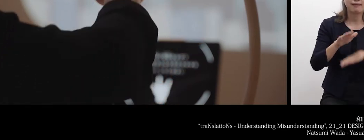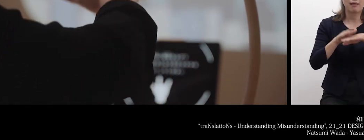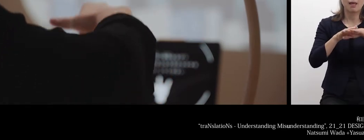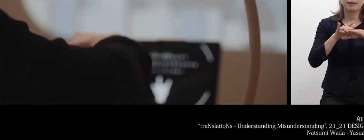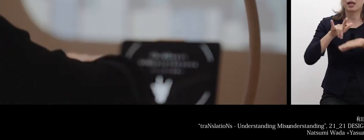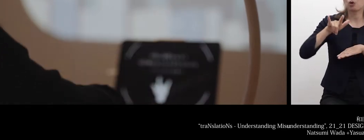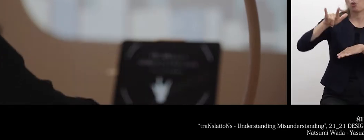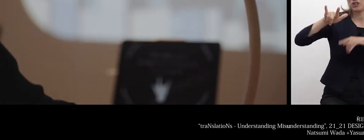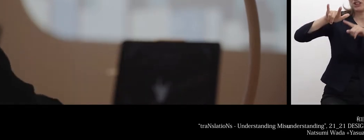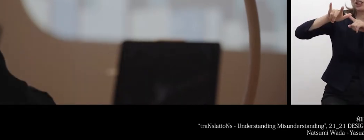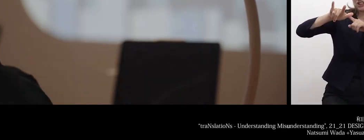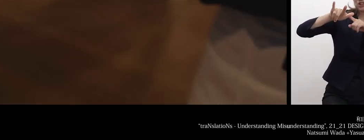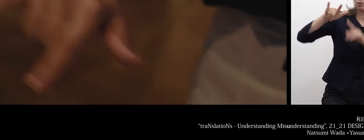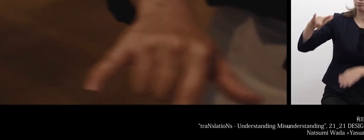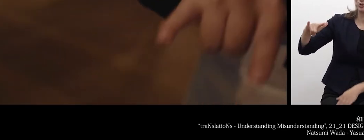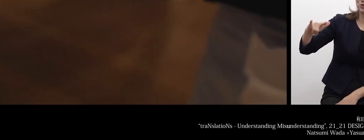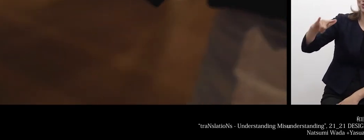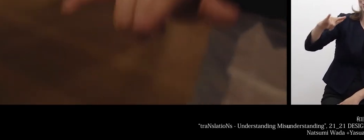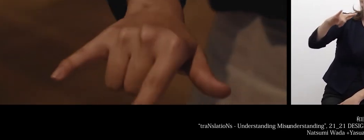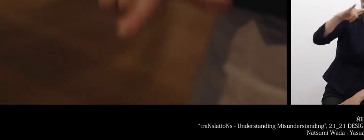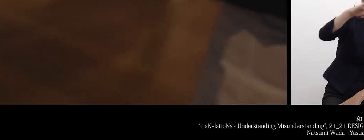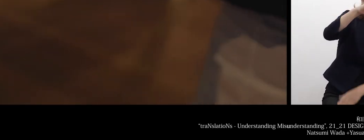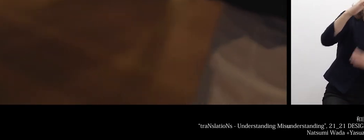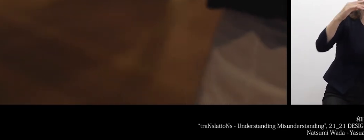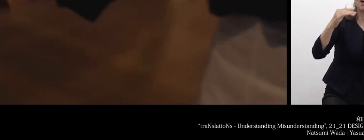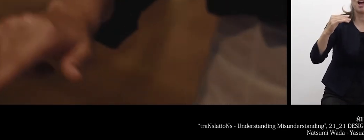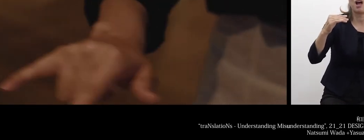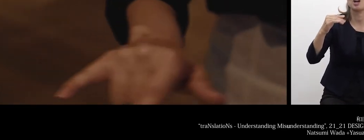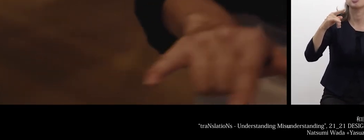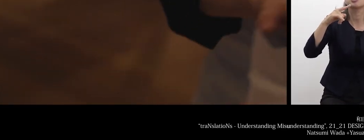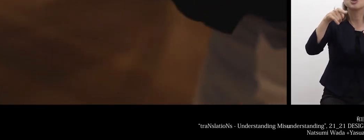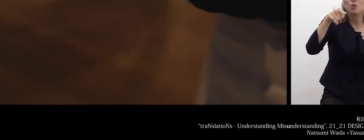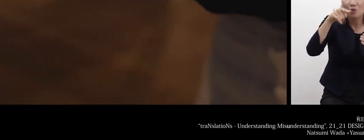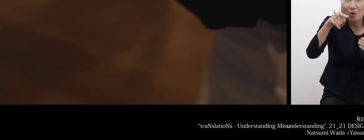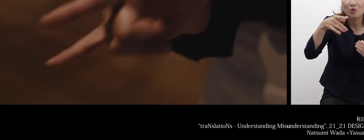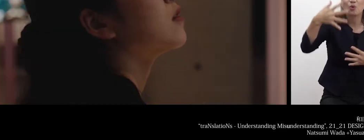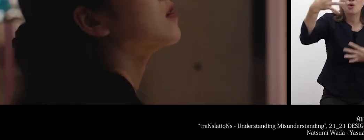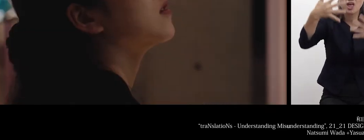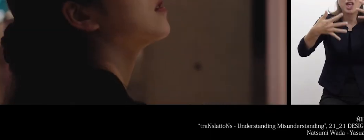then an image of an airplane flies on the screen.